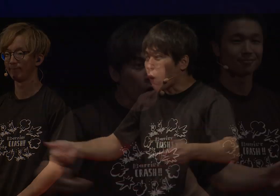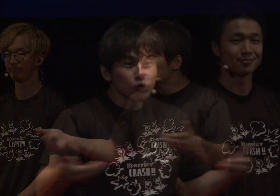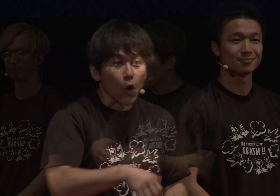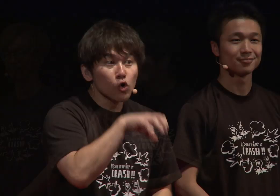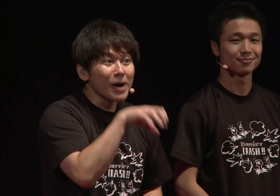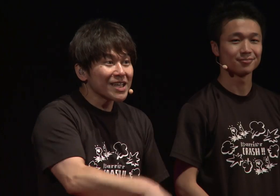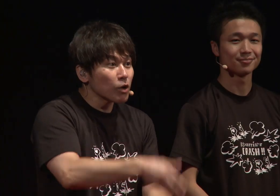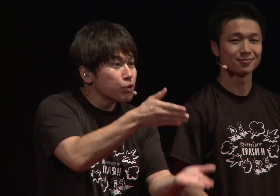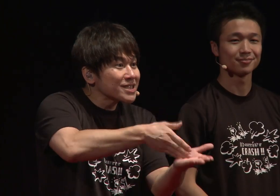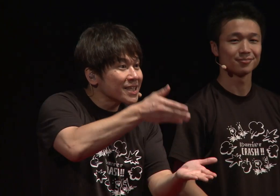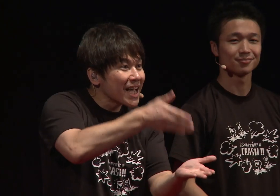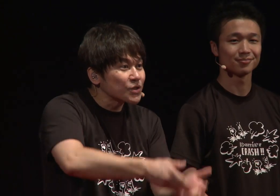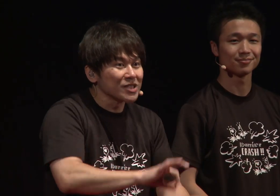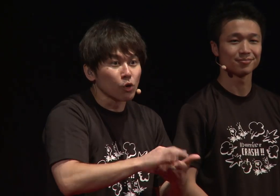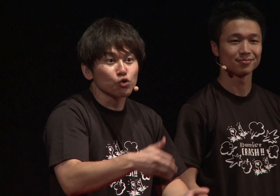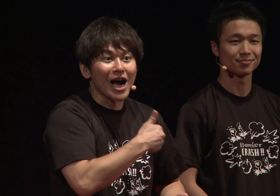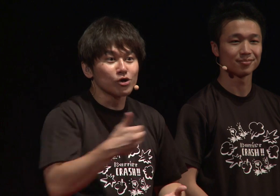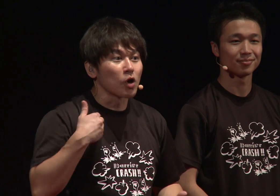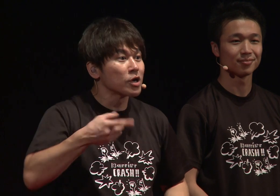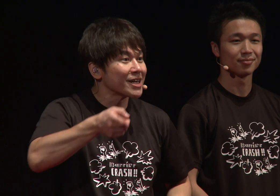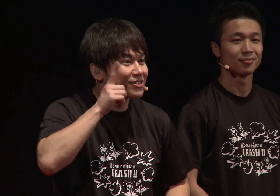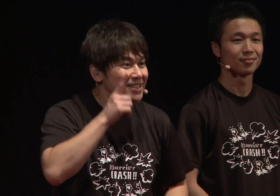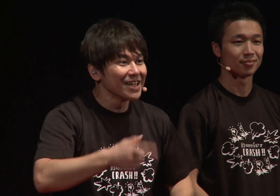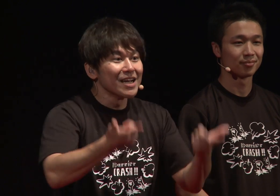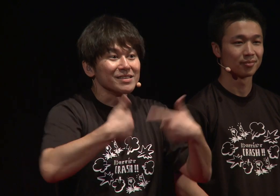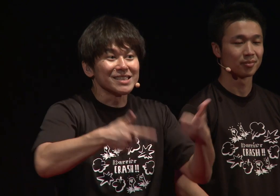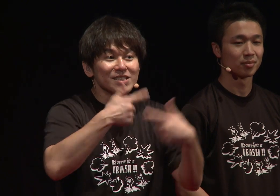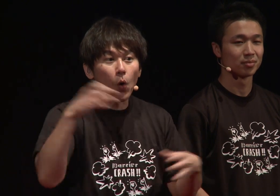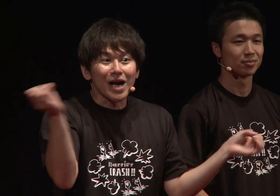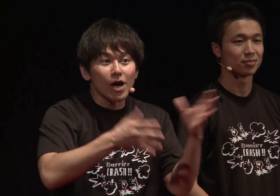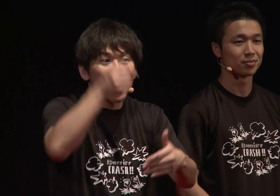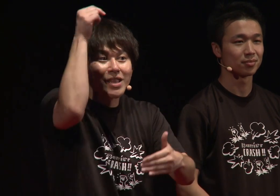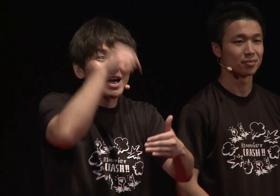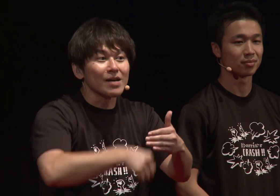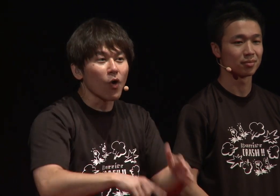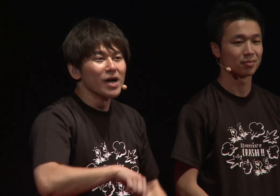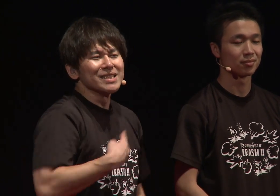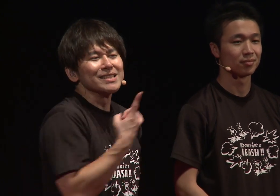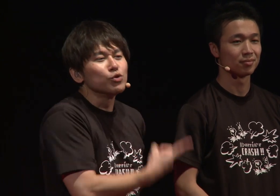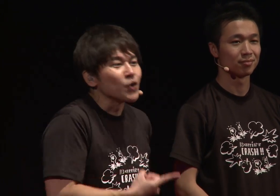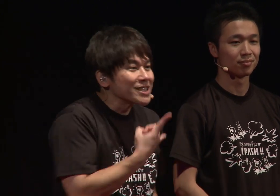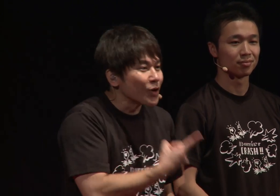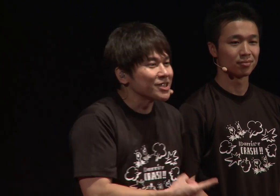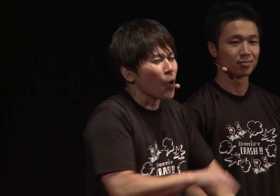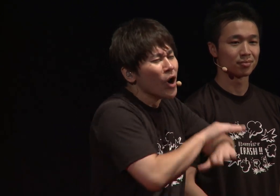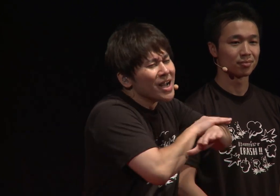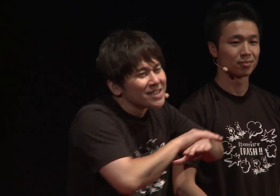I believe you could use that ability in the workplace, and don't you think you could use it in daily life